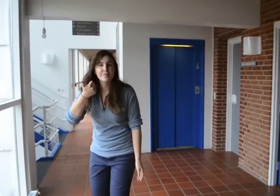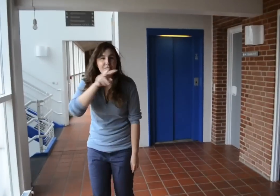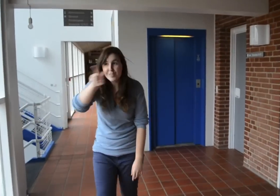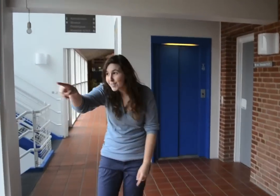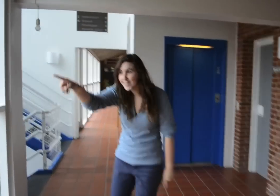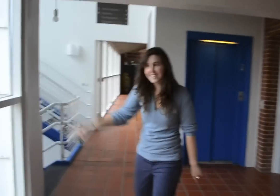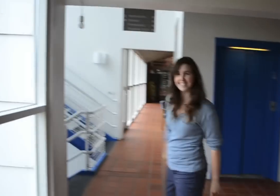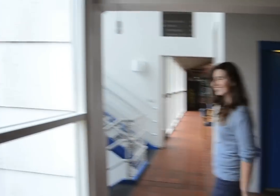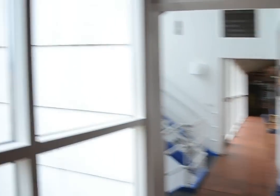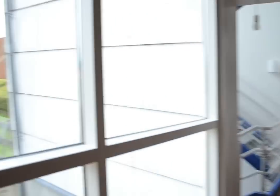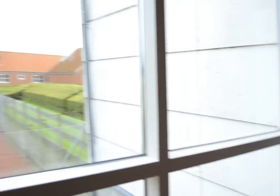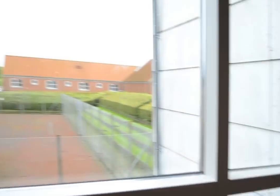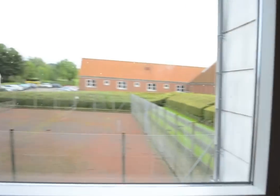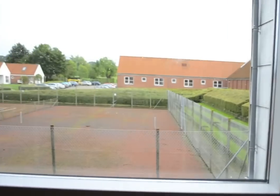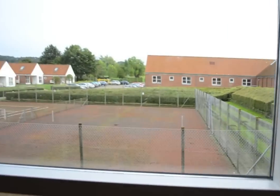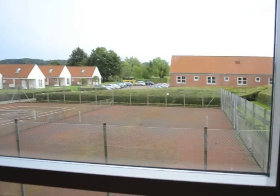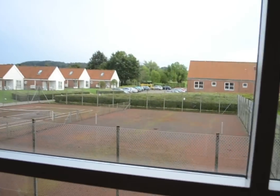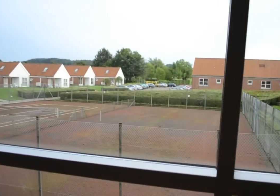Beautiful view over there!